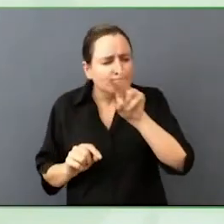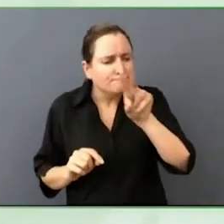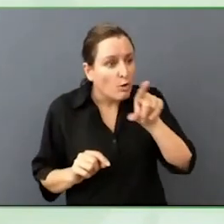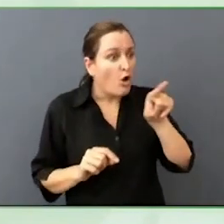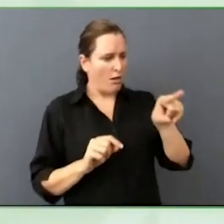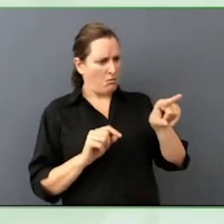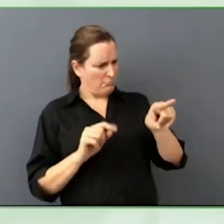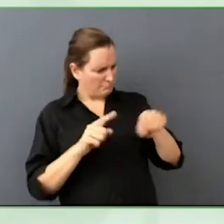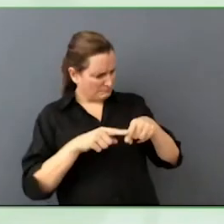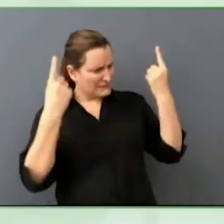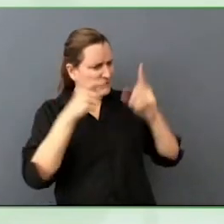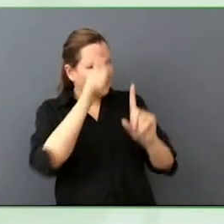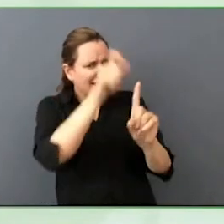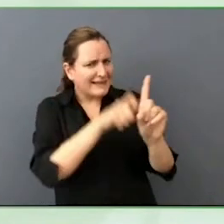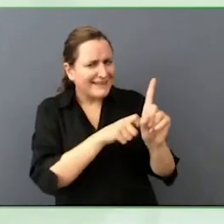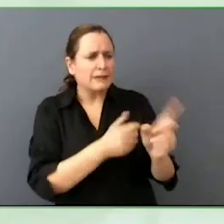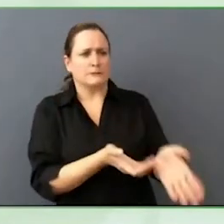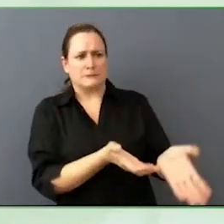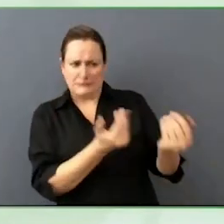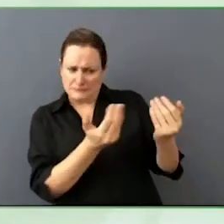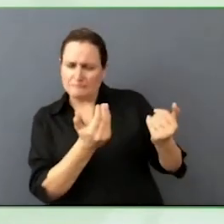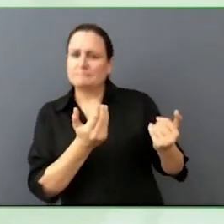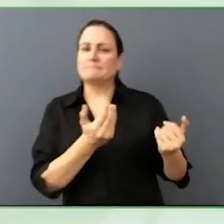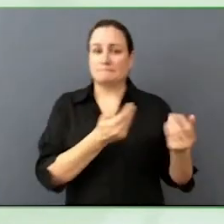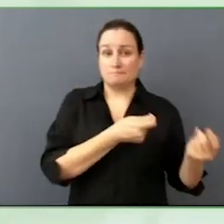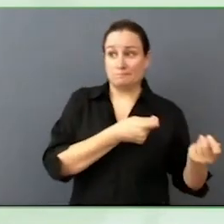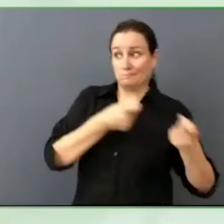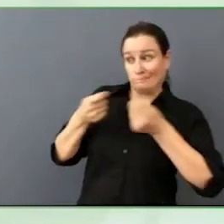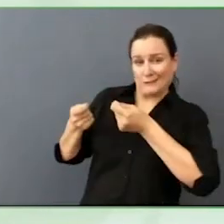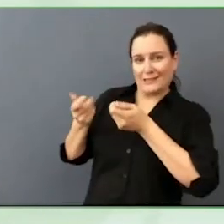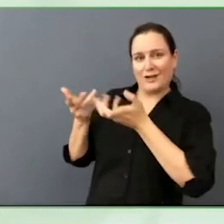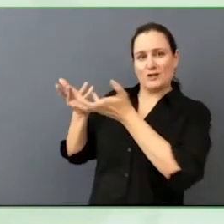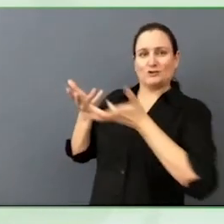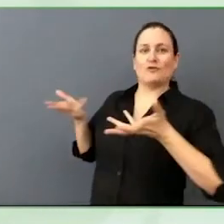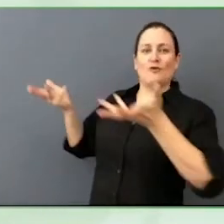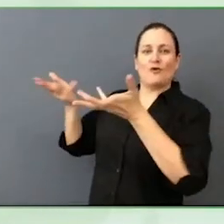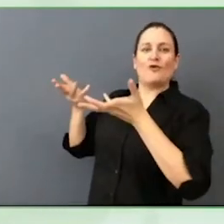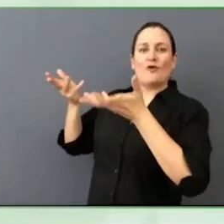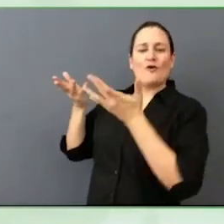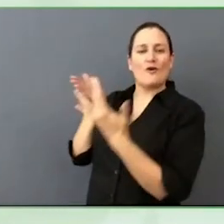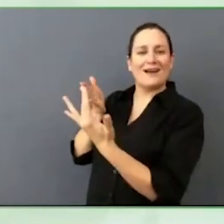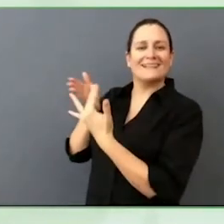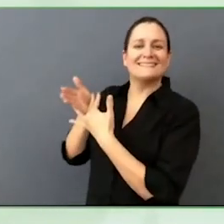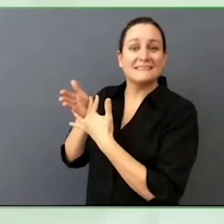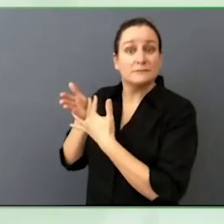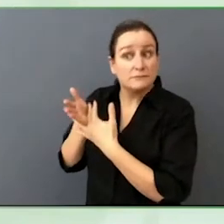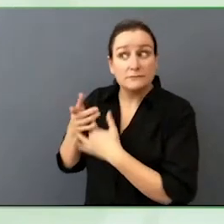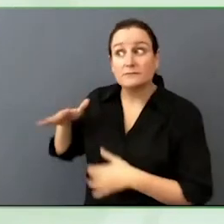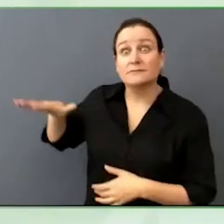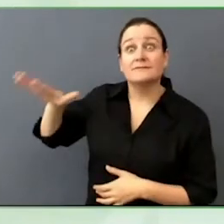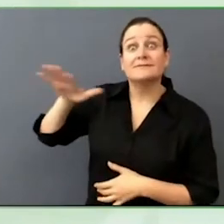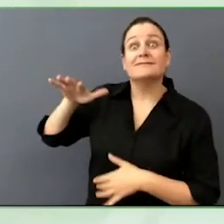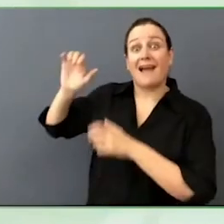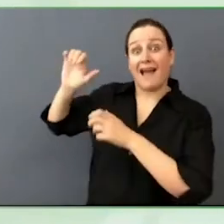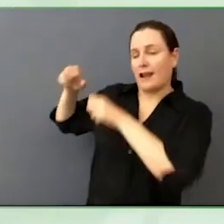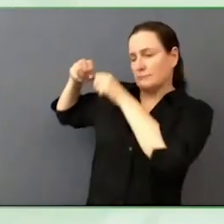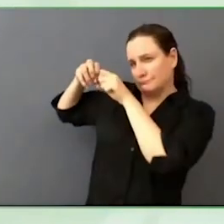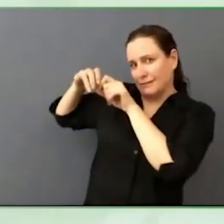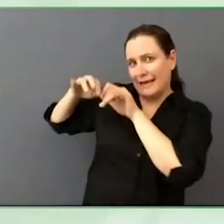provide them access to those circles of influence where you live. Because if we do not put people who are different than us in